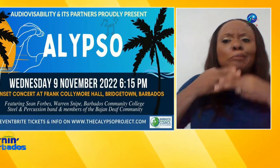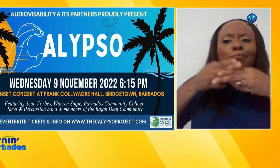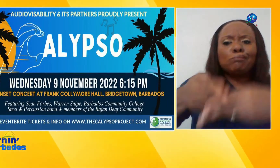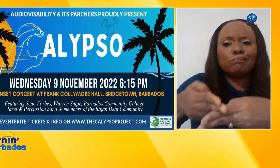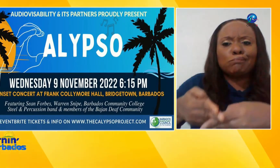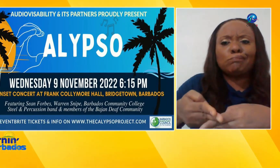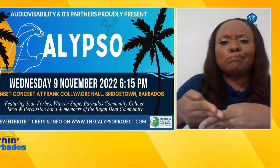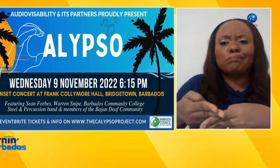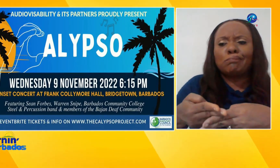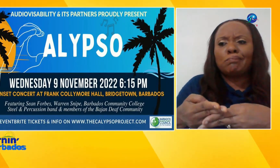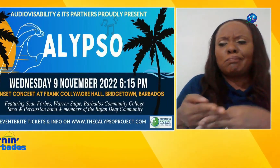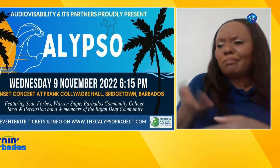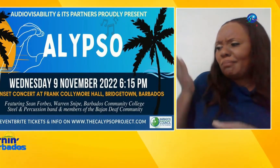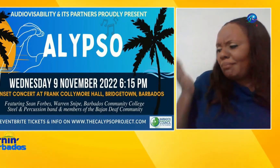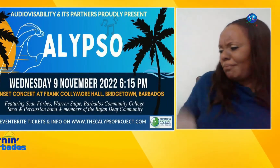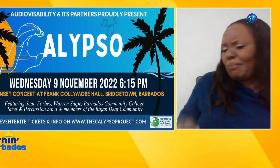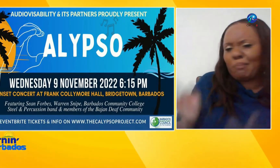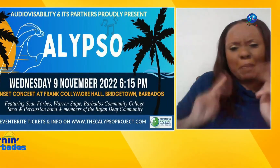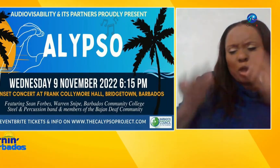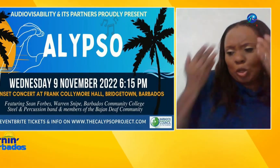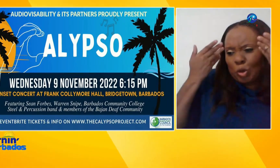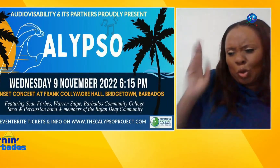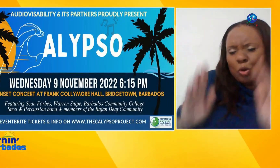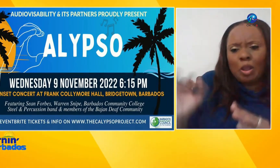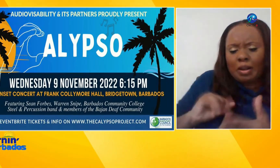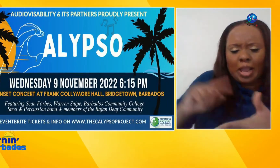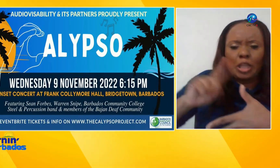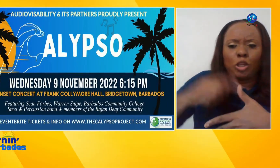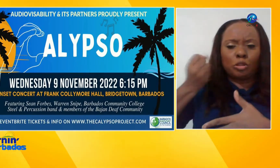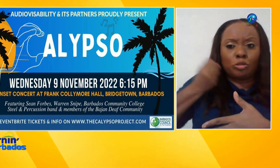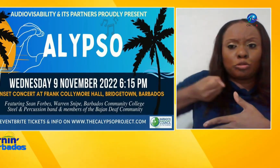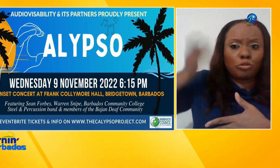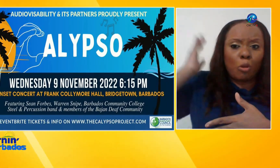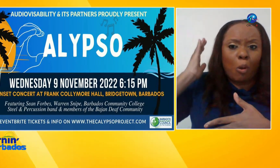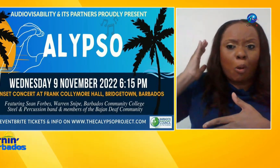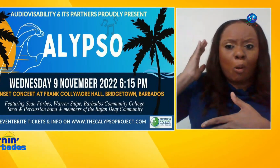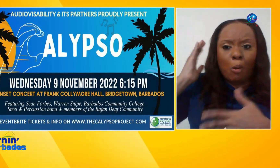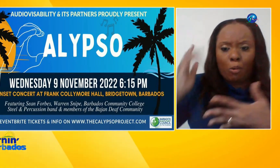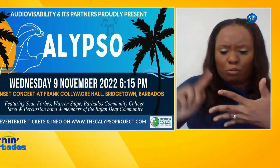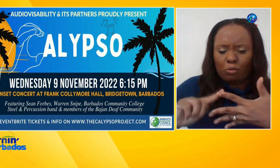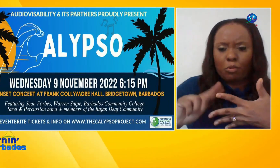people are unfamiliar with like Sean Forbes Warren snipe can you tell us a little bit about them